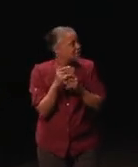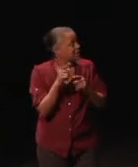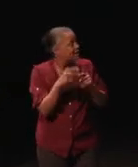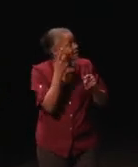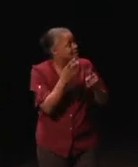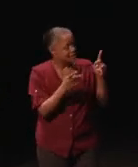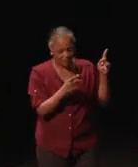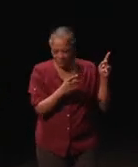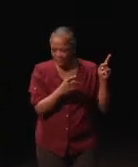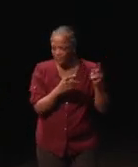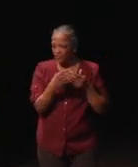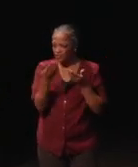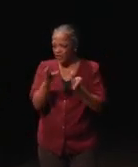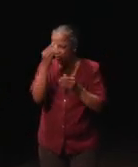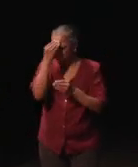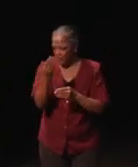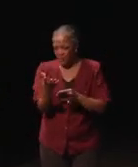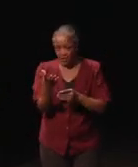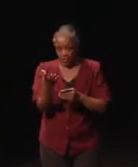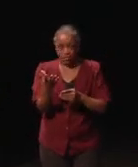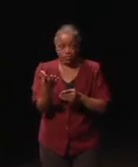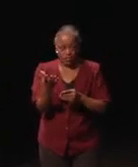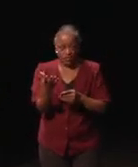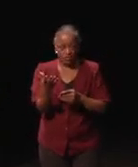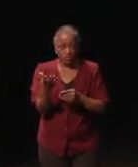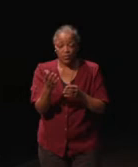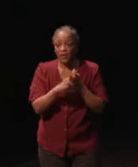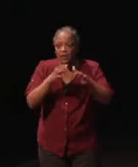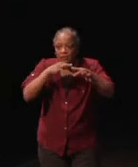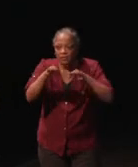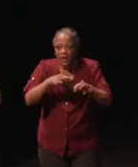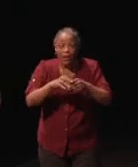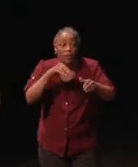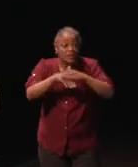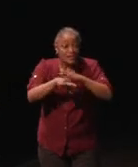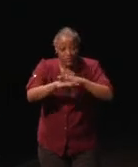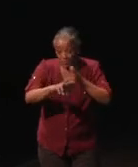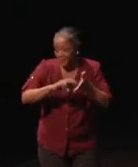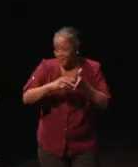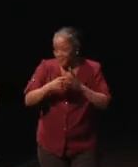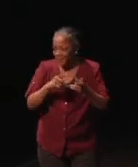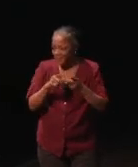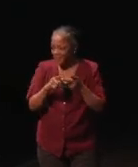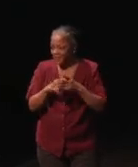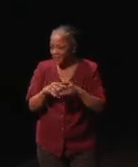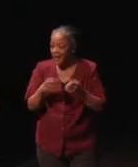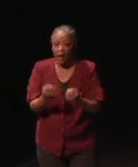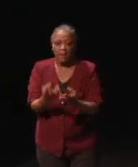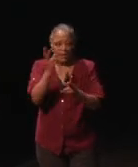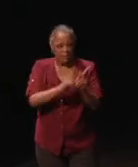so the general information that was on them, was explaining what accessibility is, the size of the populations.